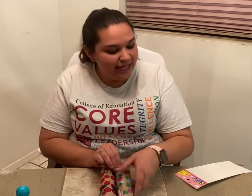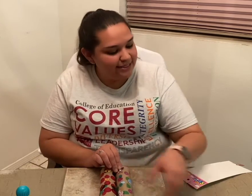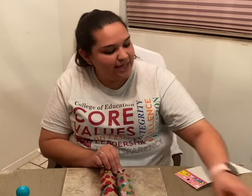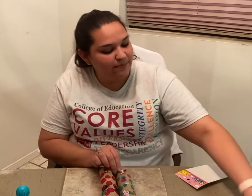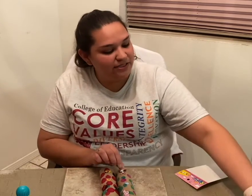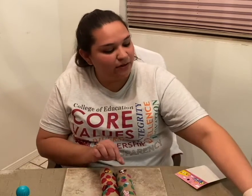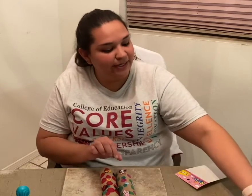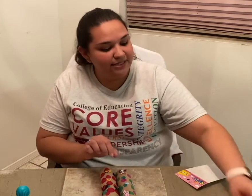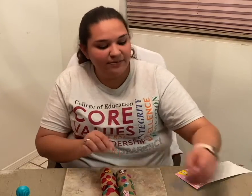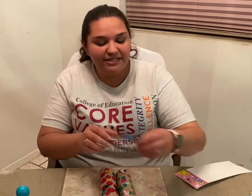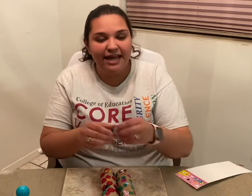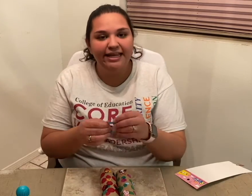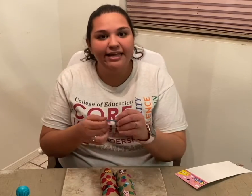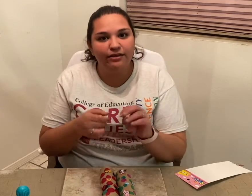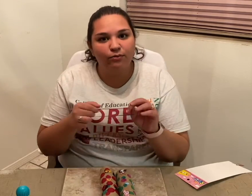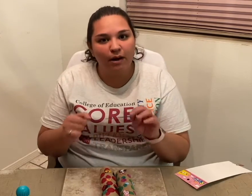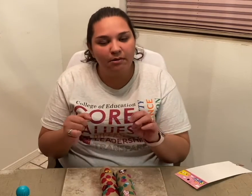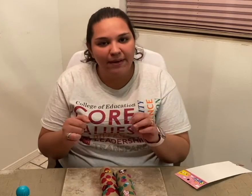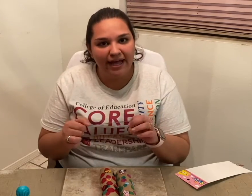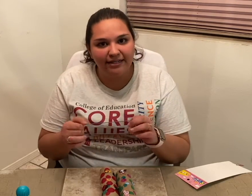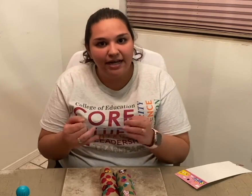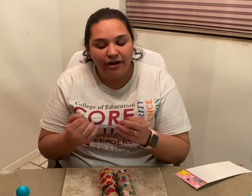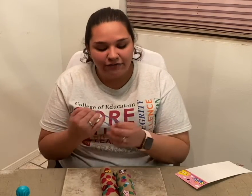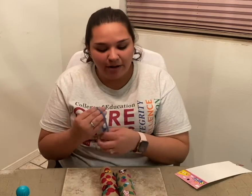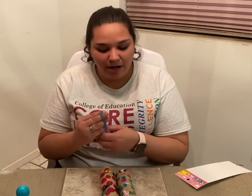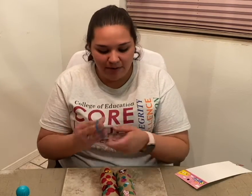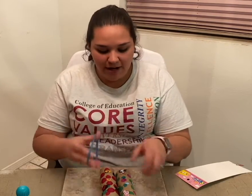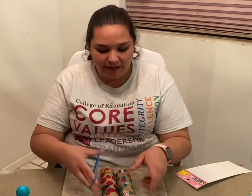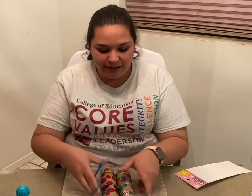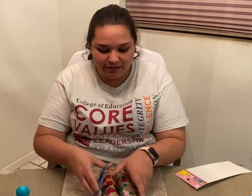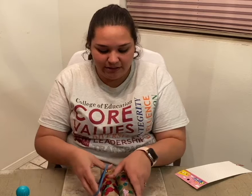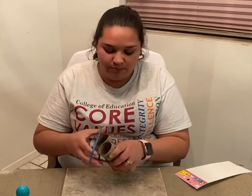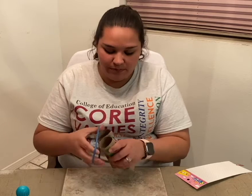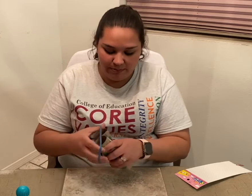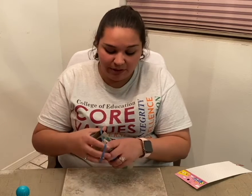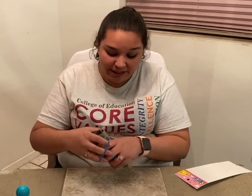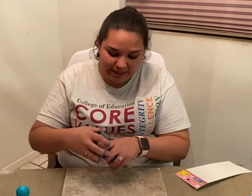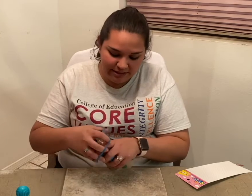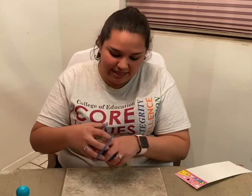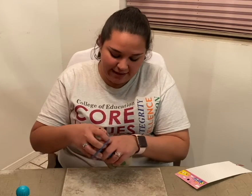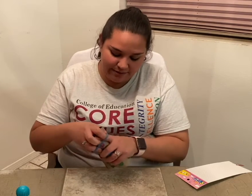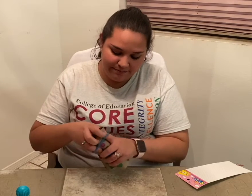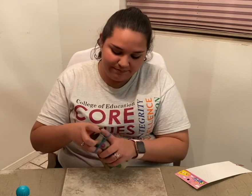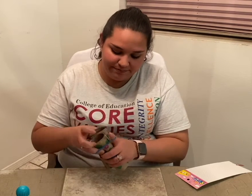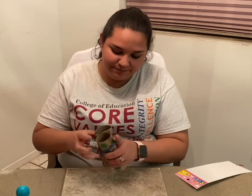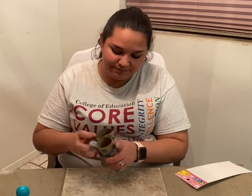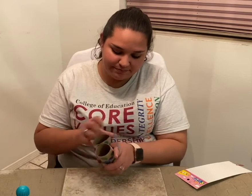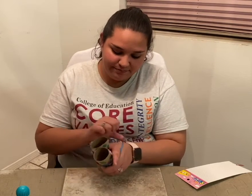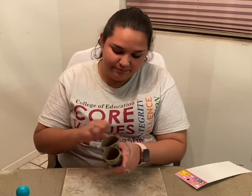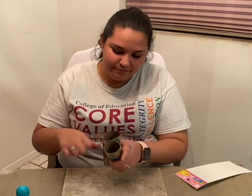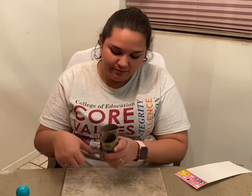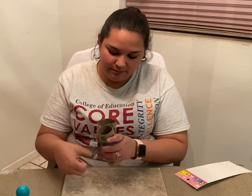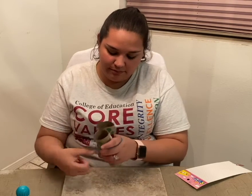step is going to be taking the rubber- band from our binoculars and putting them together!